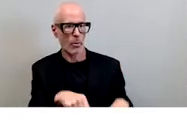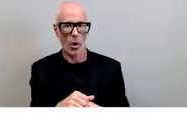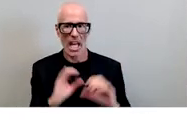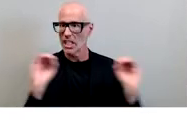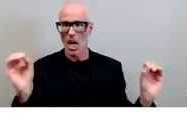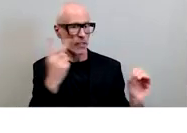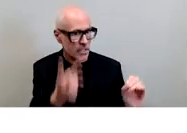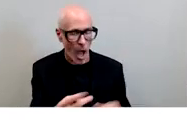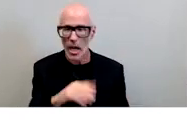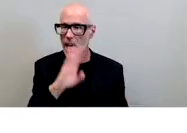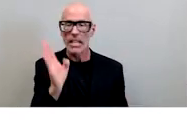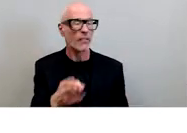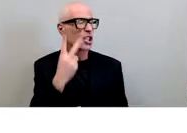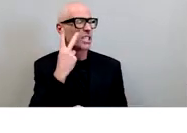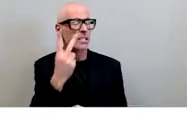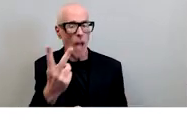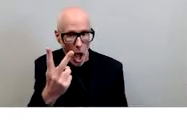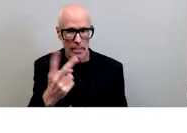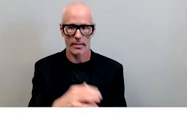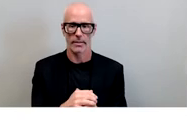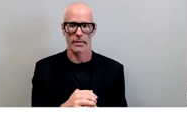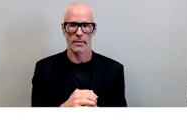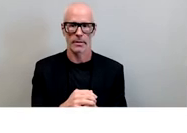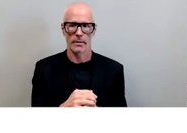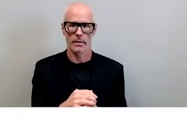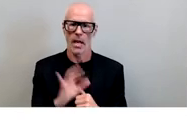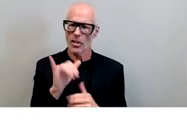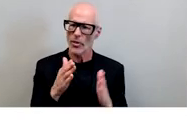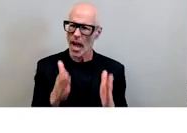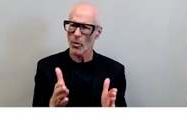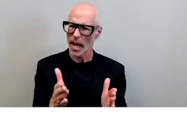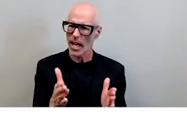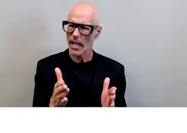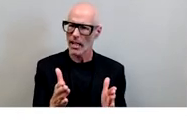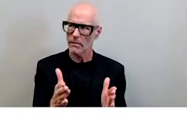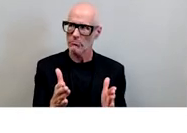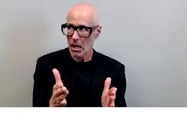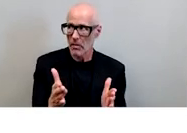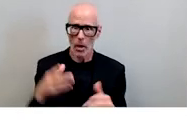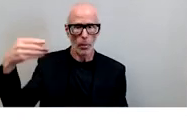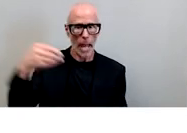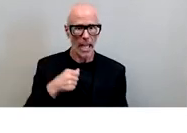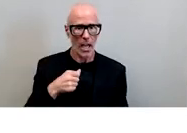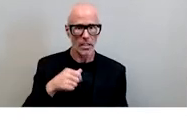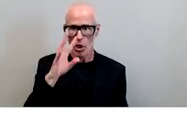it never saw the light of day so in that way they really were effectively paying us to ignore racism